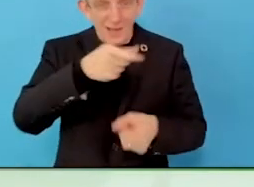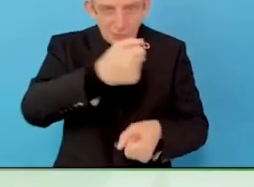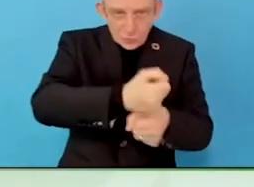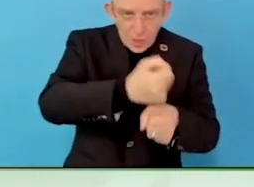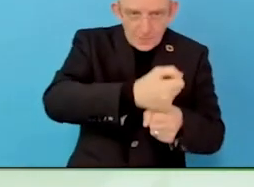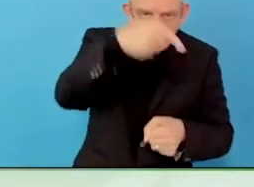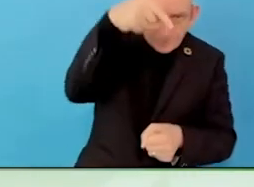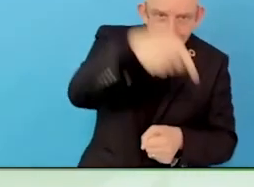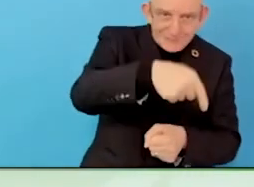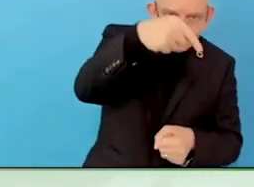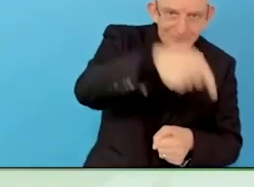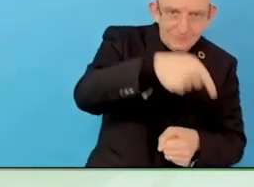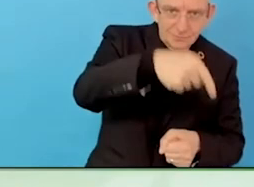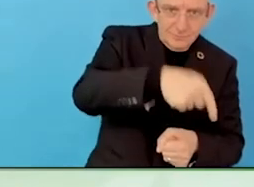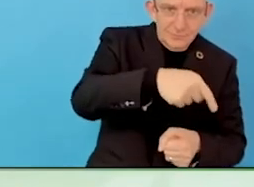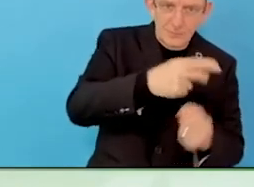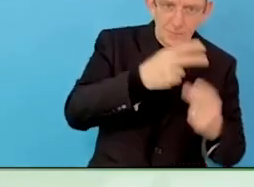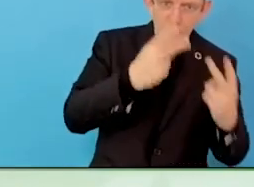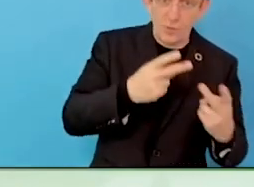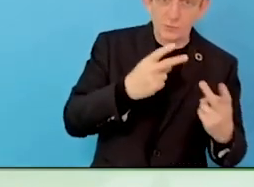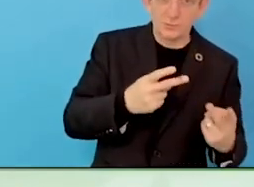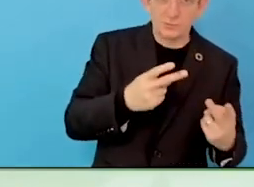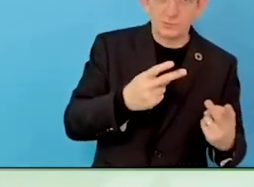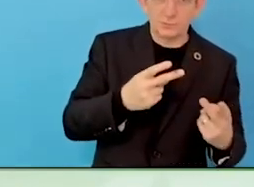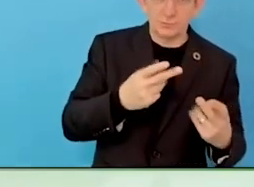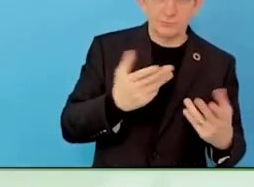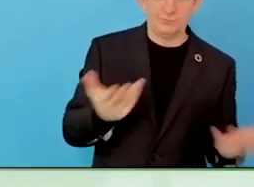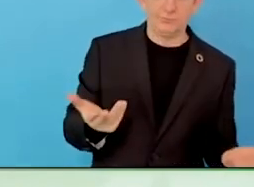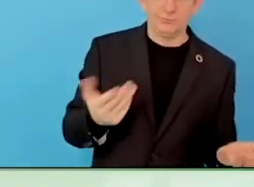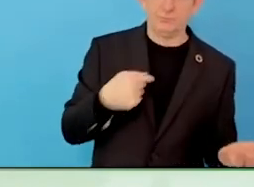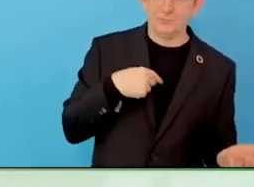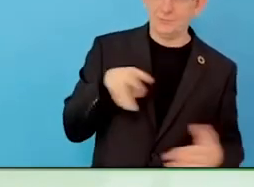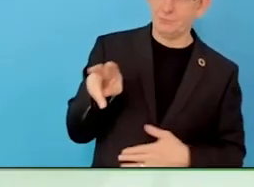It is a reaction to an approach to helping disabled people get work